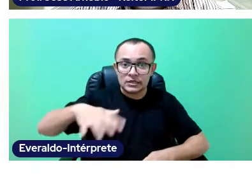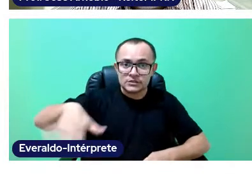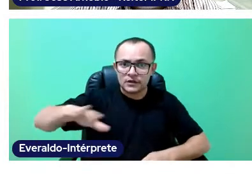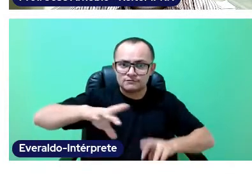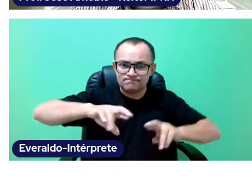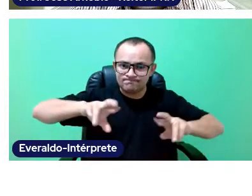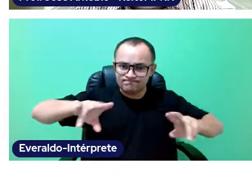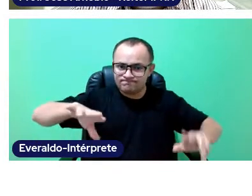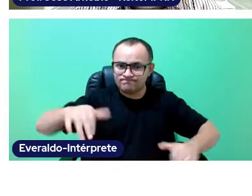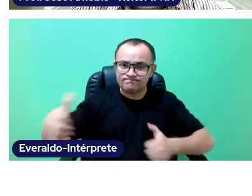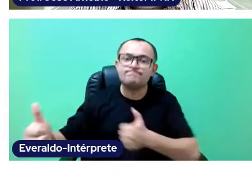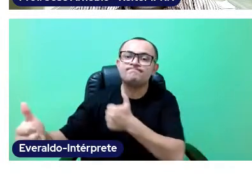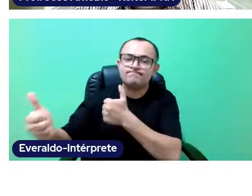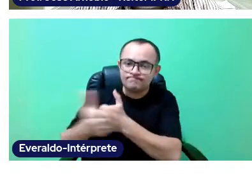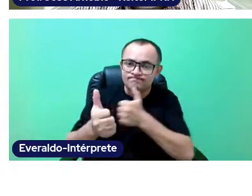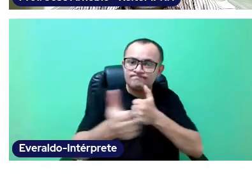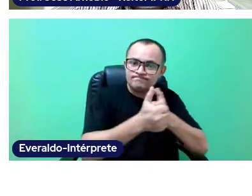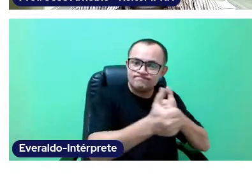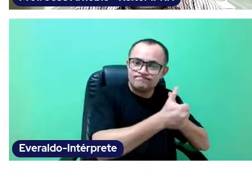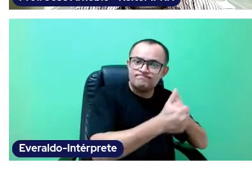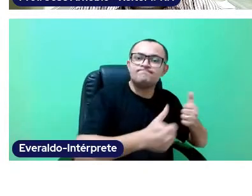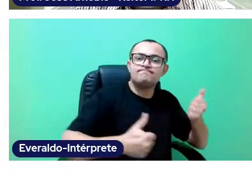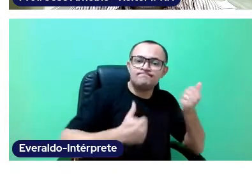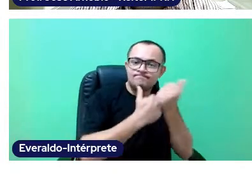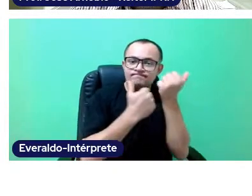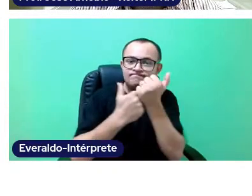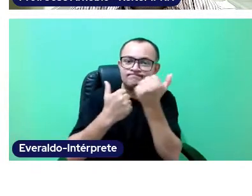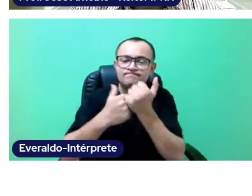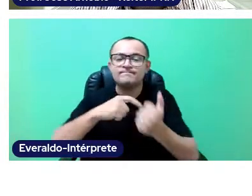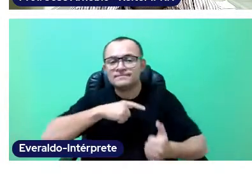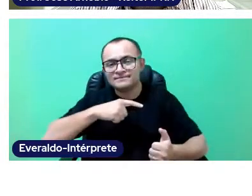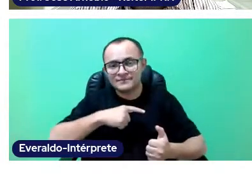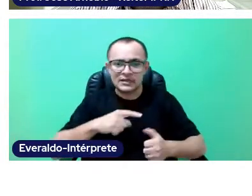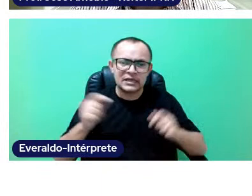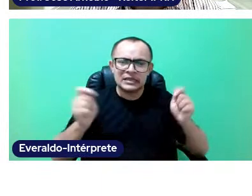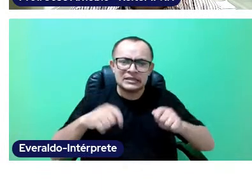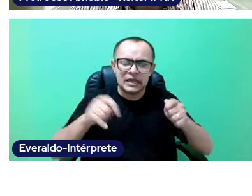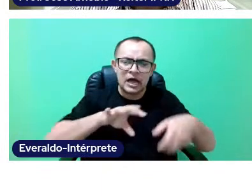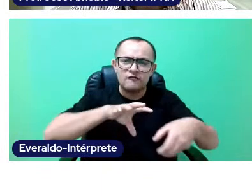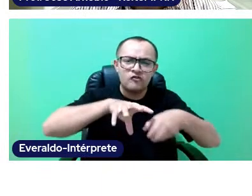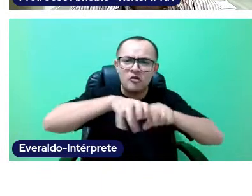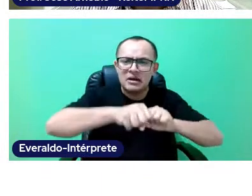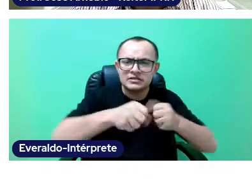And with that we are also contributing with trainings that are more relevant, updated and with high quality.